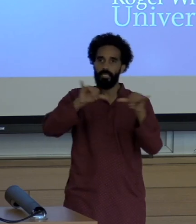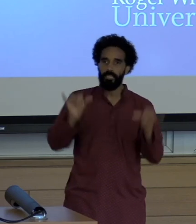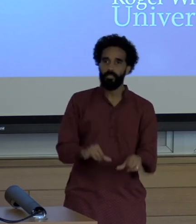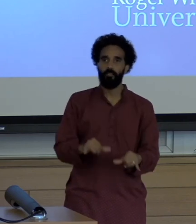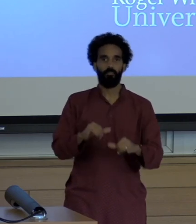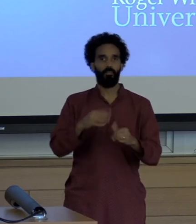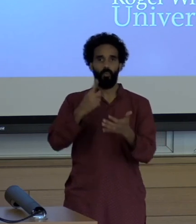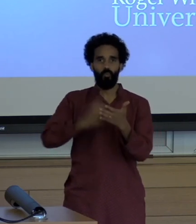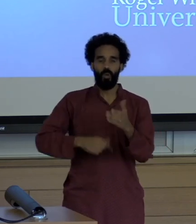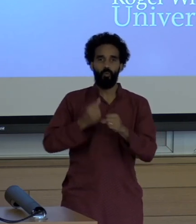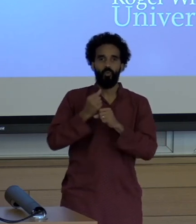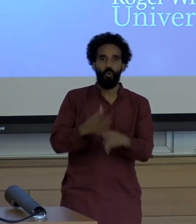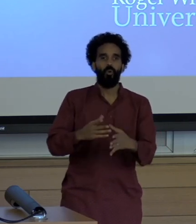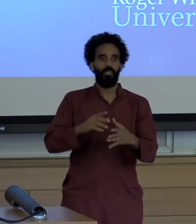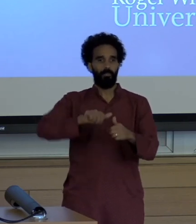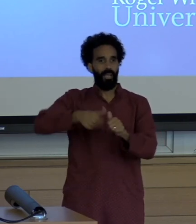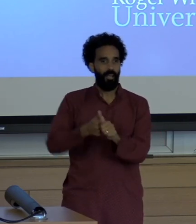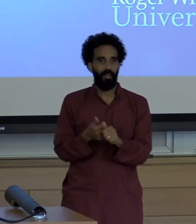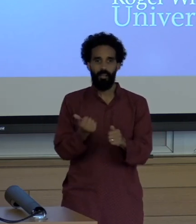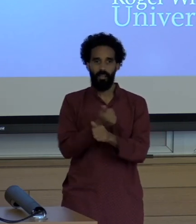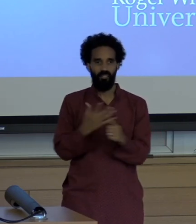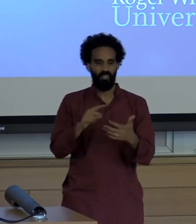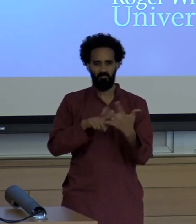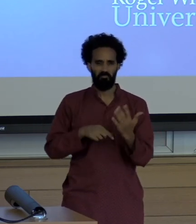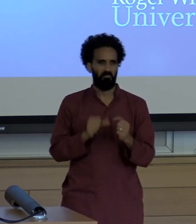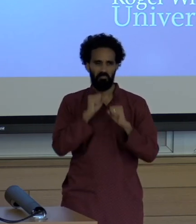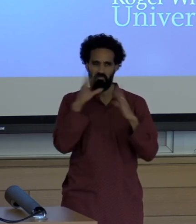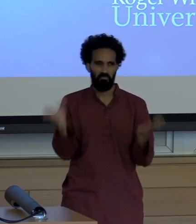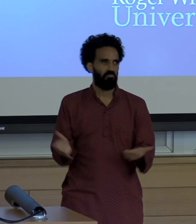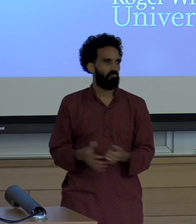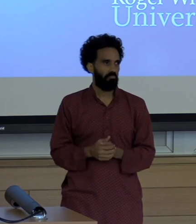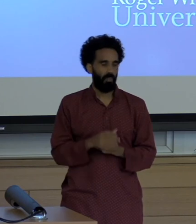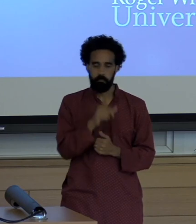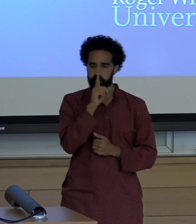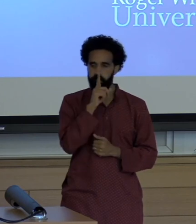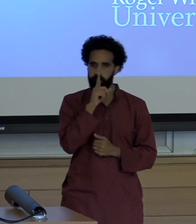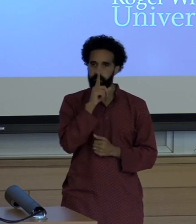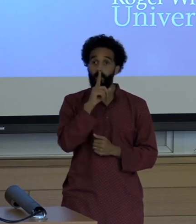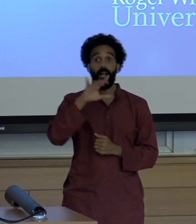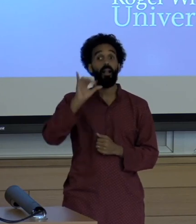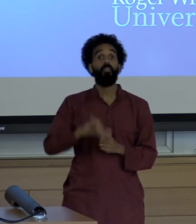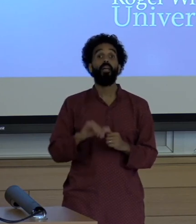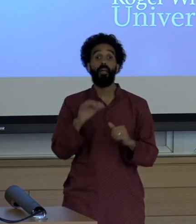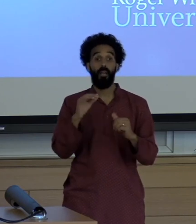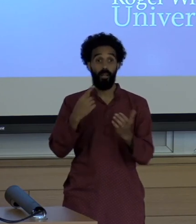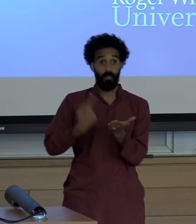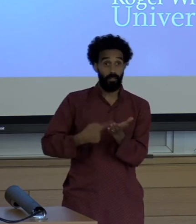Creating these systems of oppression and creating this chaos, right? And that's the conversation. We really need to have I think